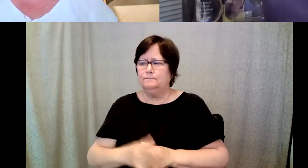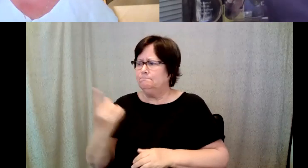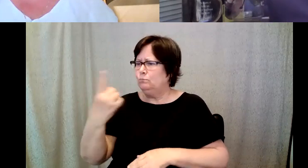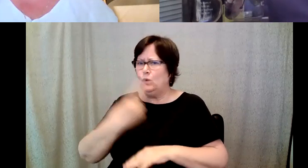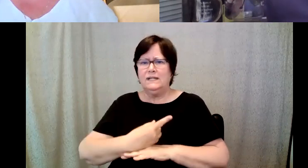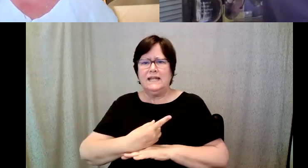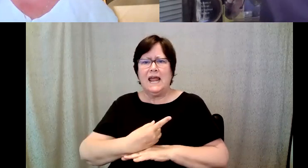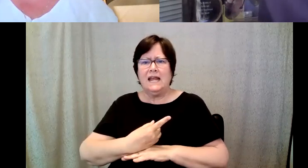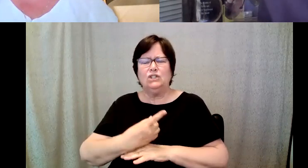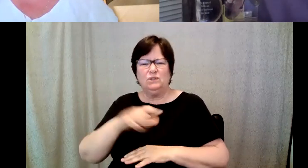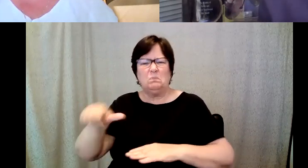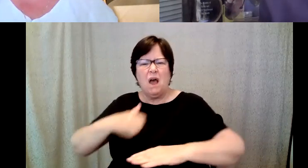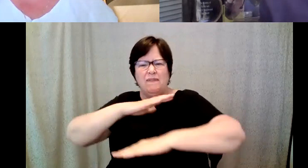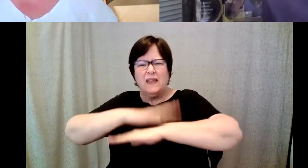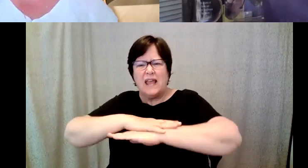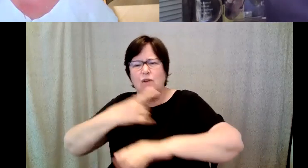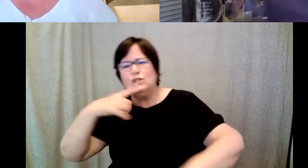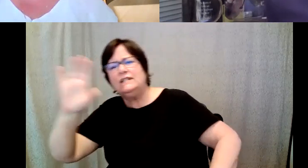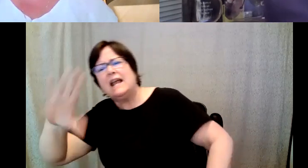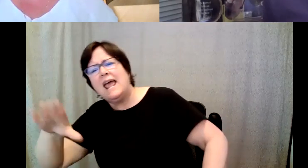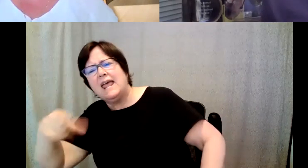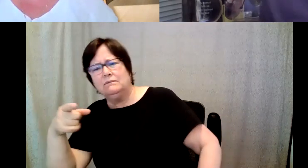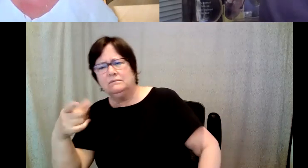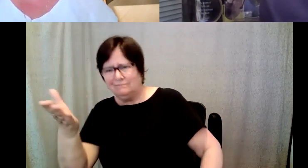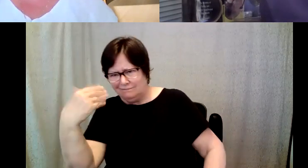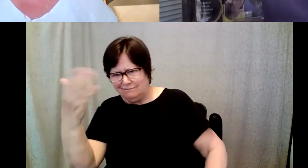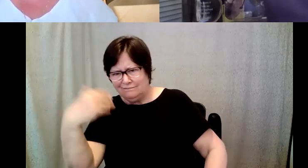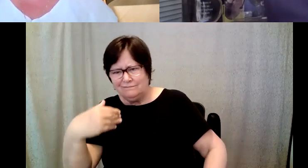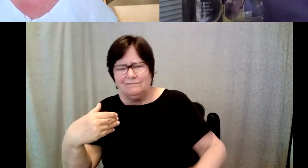the counter as I was ordering and said, could I could I step aside and have a chat.